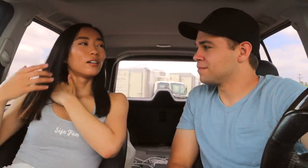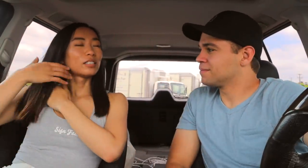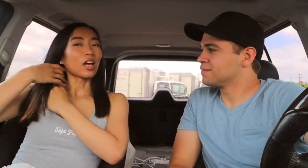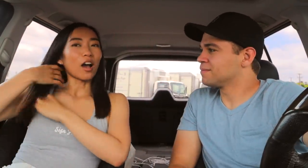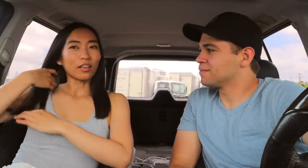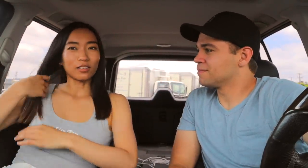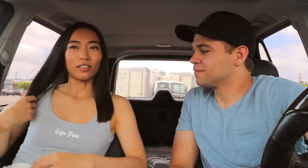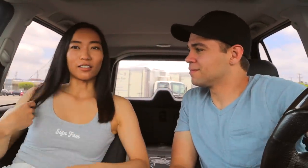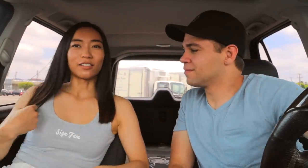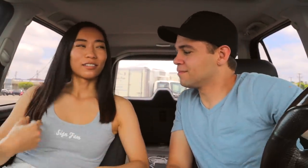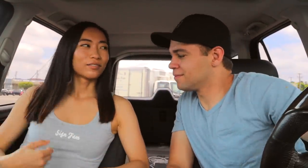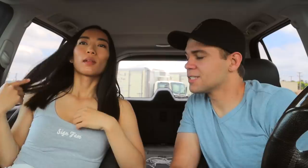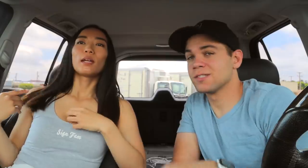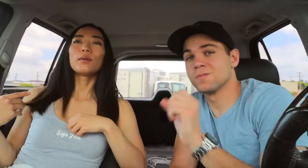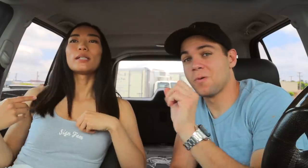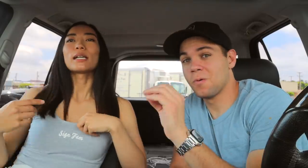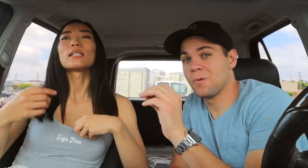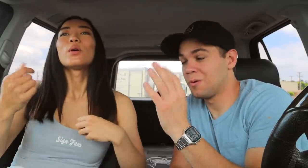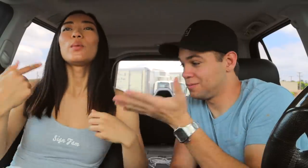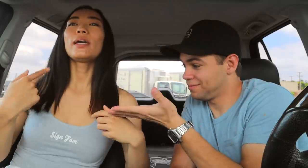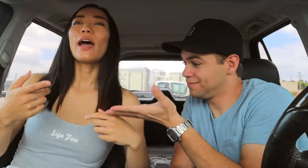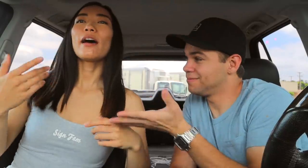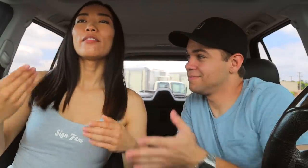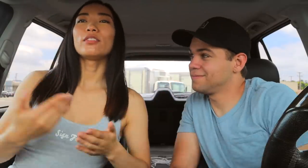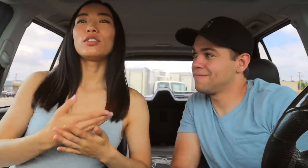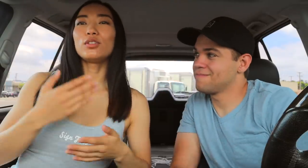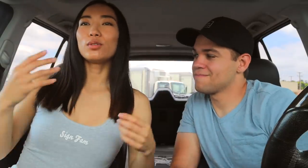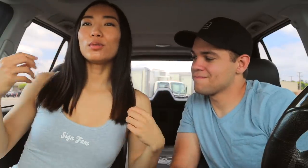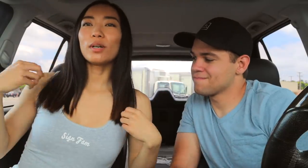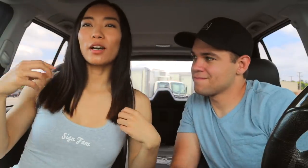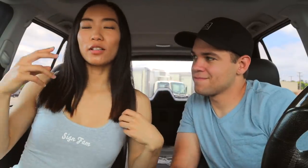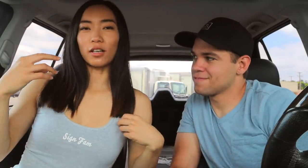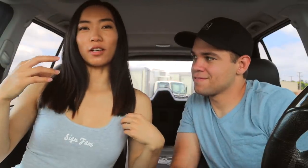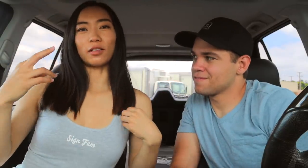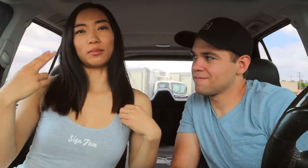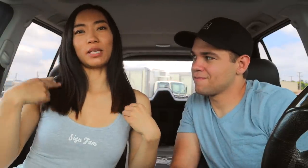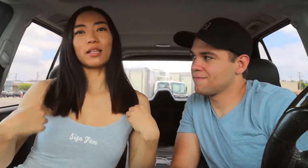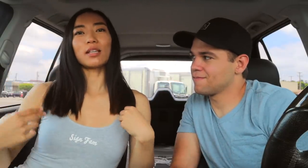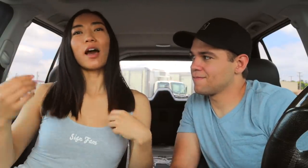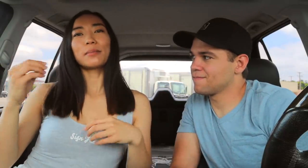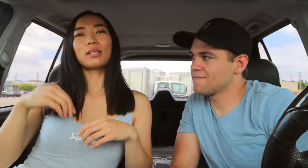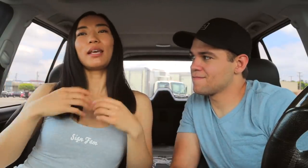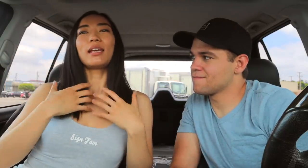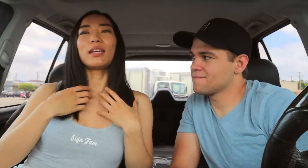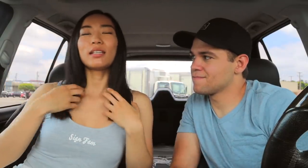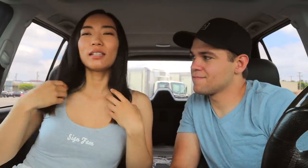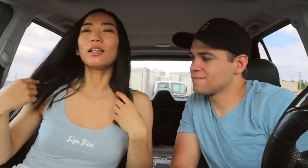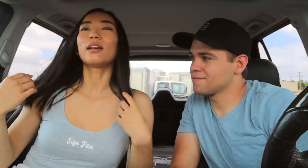It's hot in here. Anyways, guys we have new tank tops in